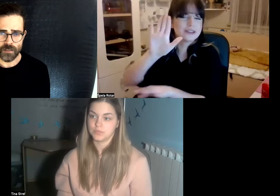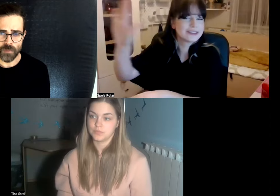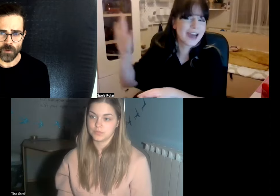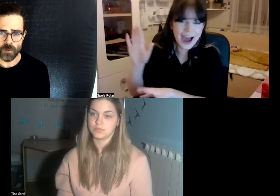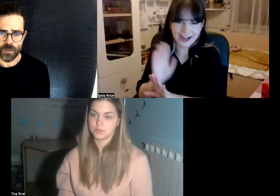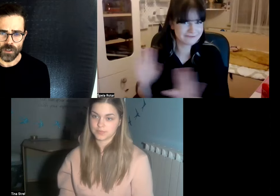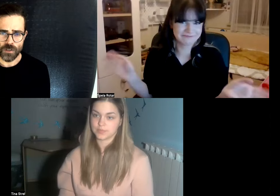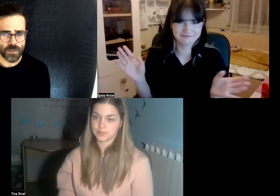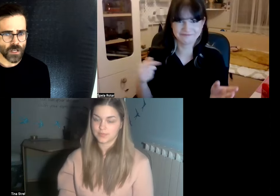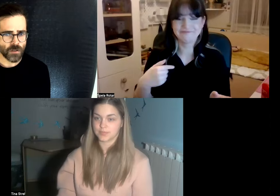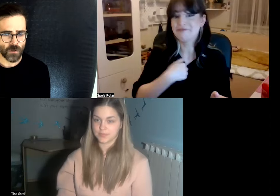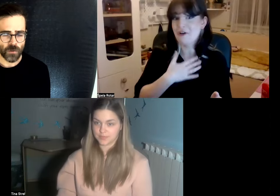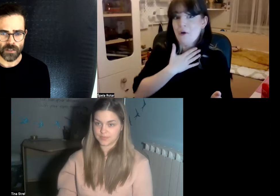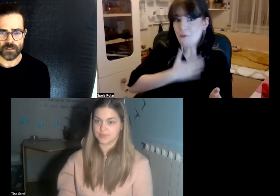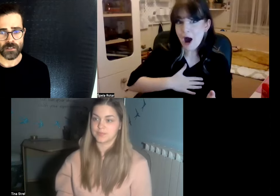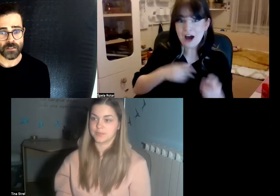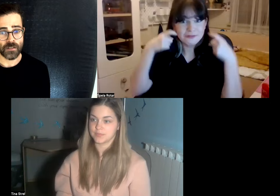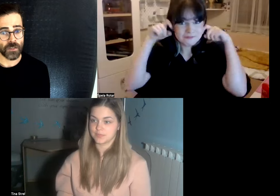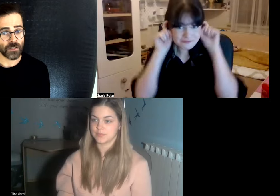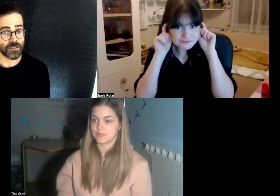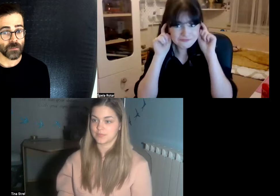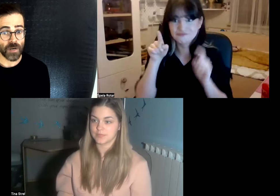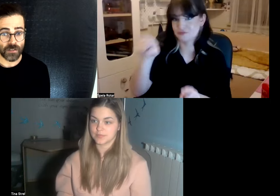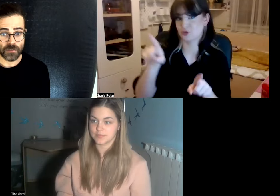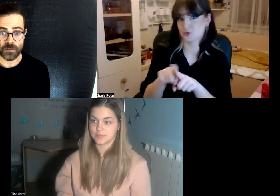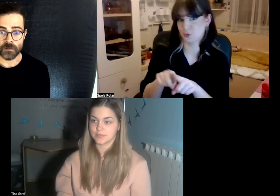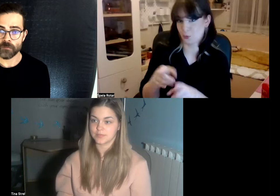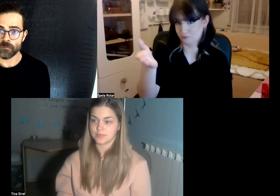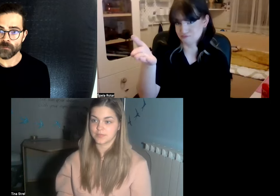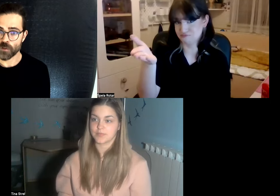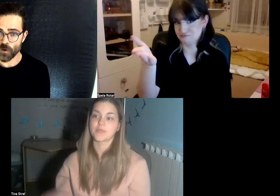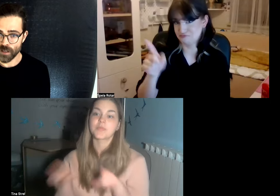some people choose not to it's something that's a personal choice